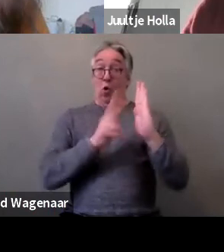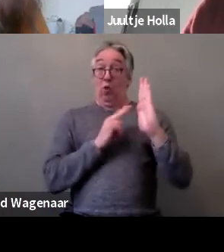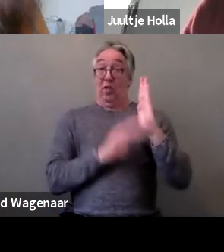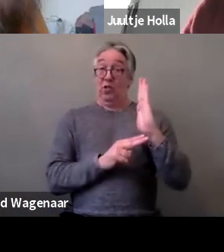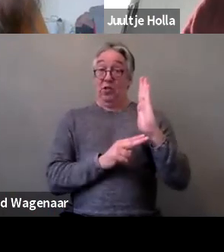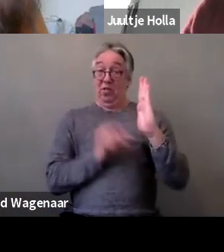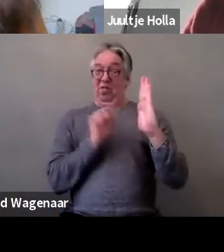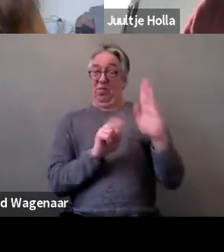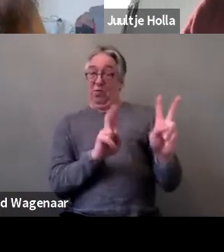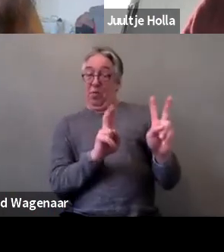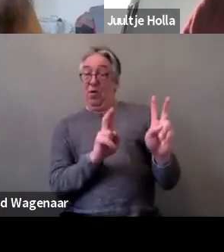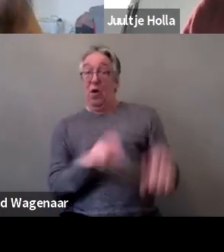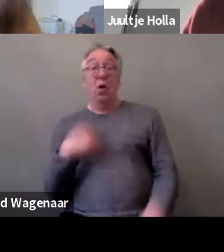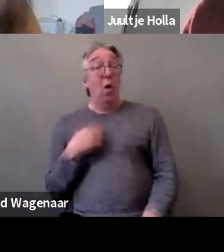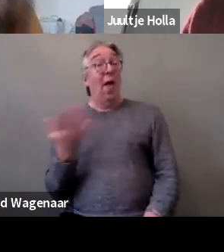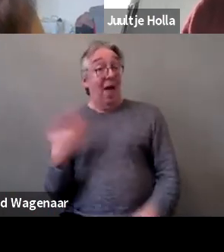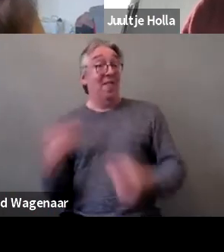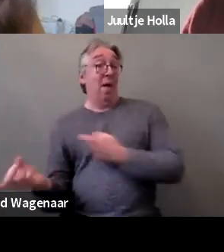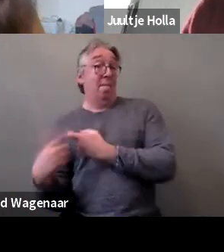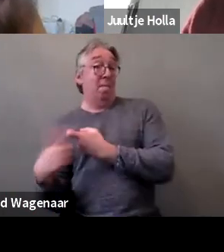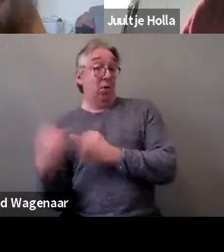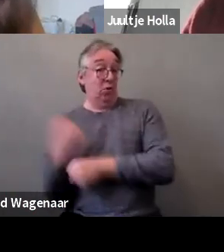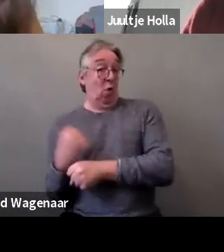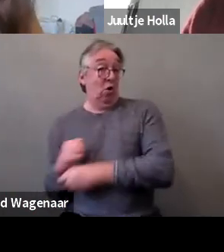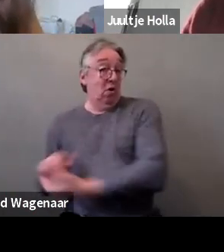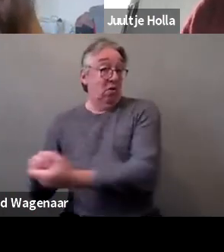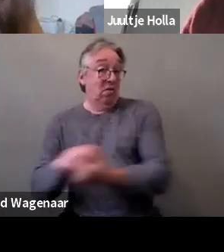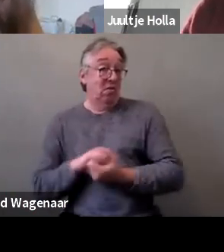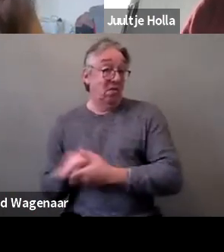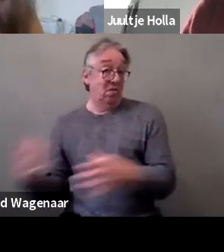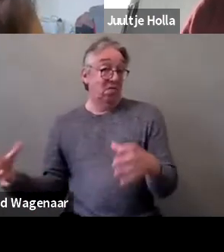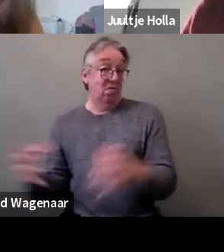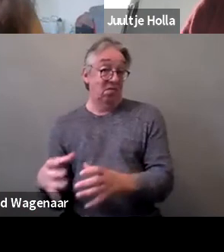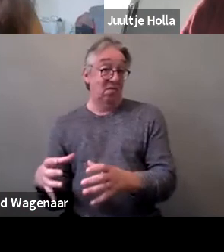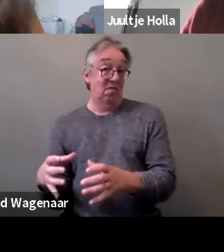we have members working together within the Group of Experts called